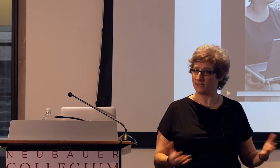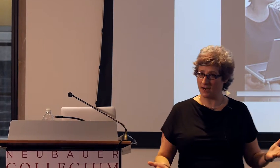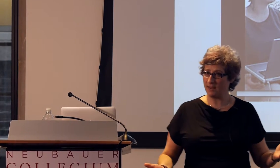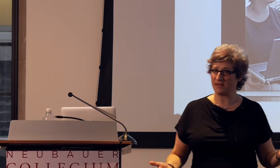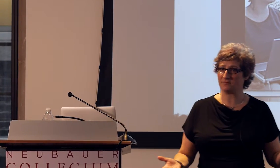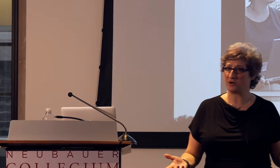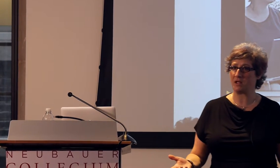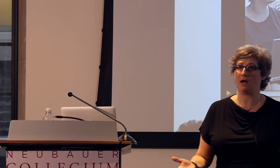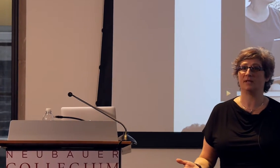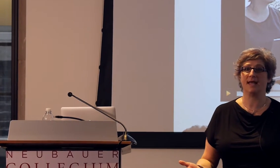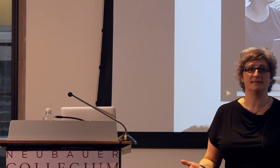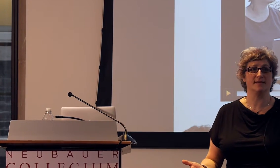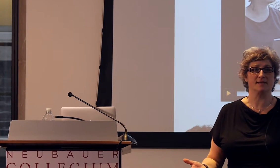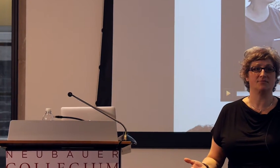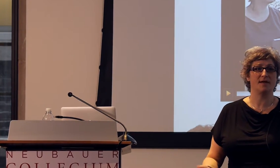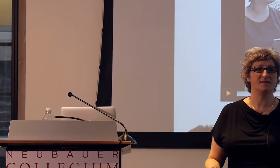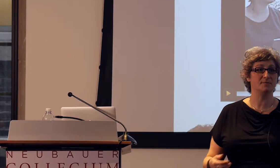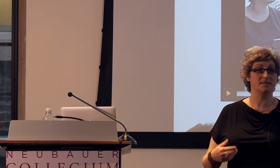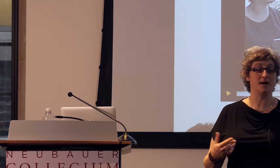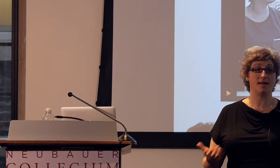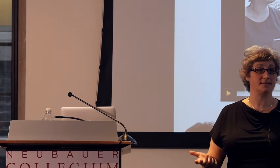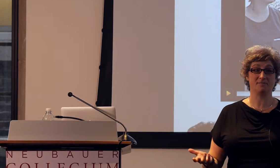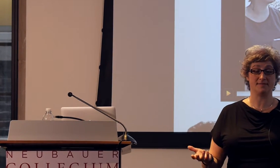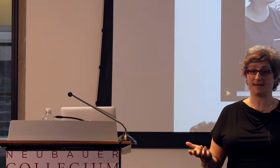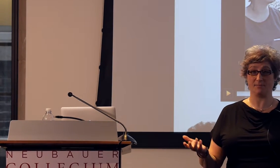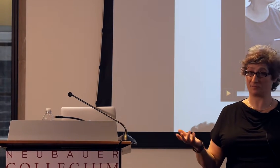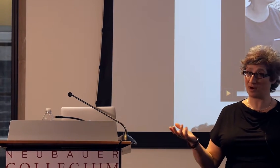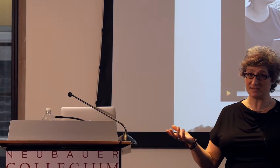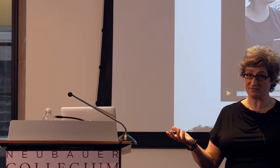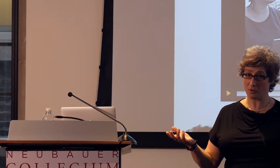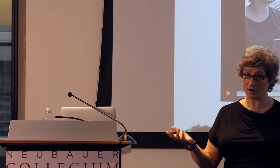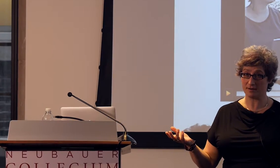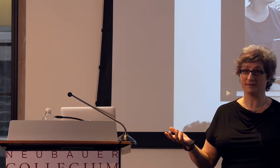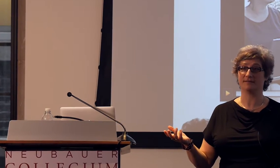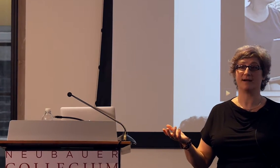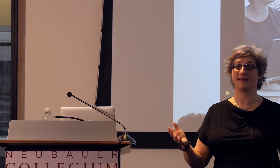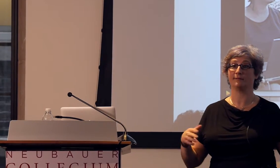So, he's talking about some pretty complicated things, right, this is not something that he was present for, right?